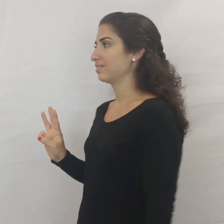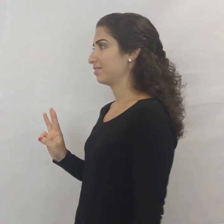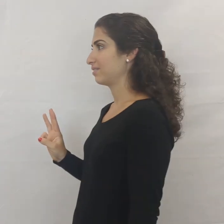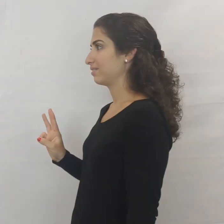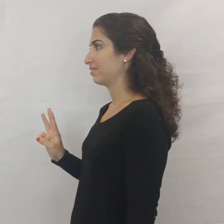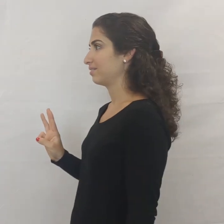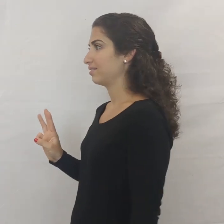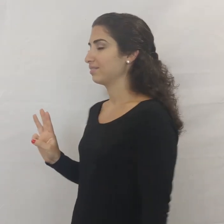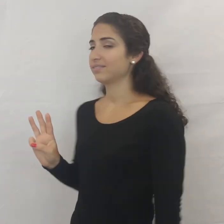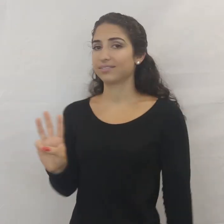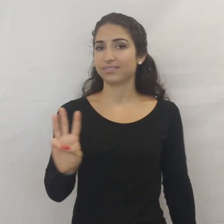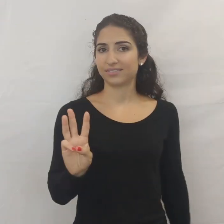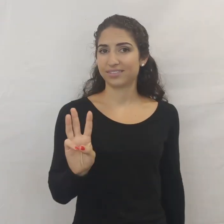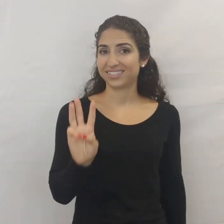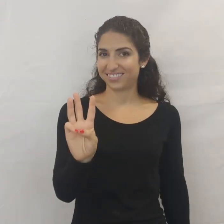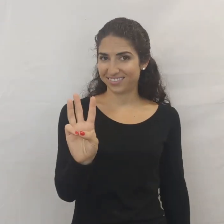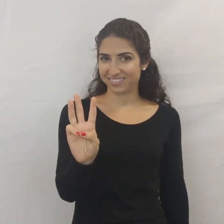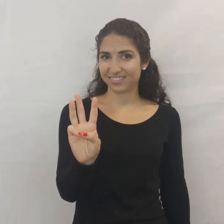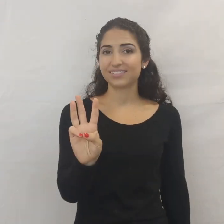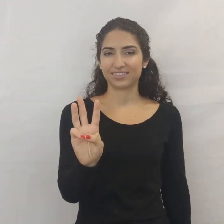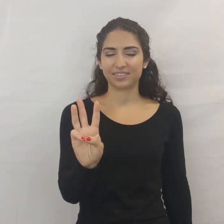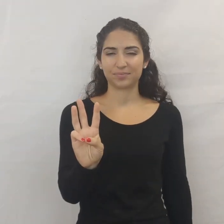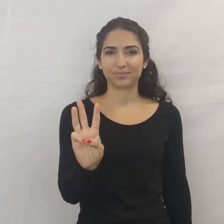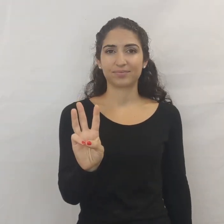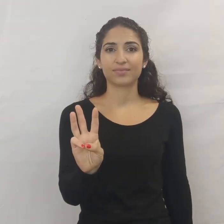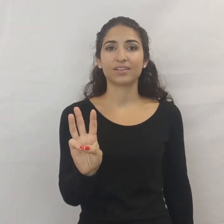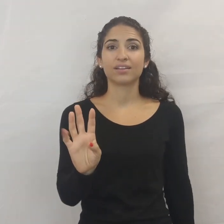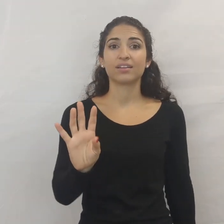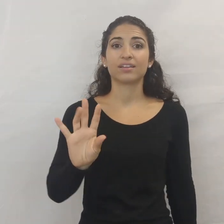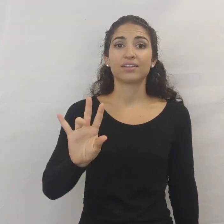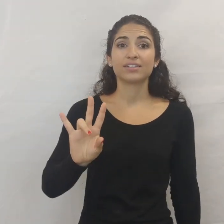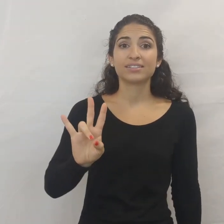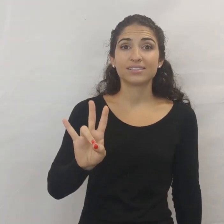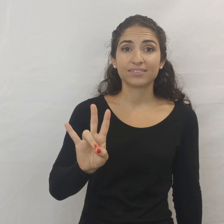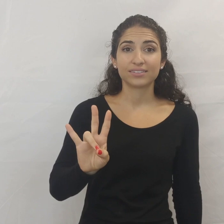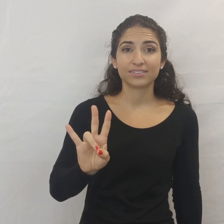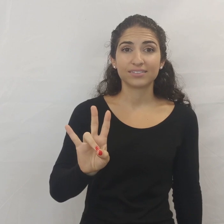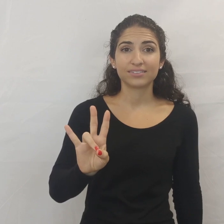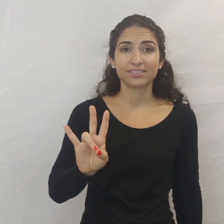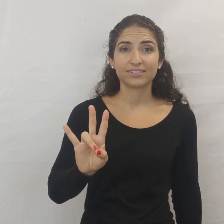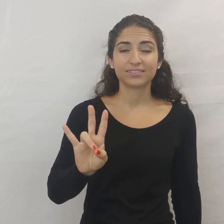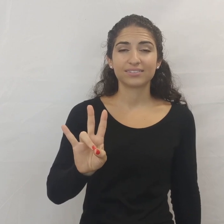SIX SEVEN (7)